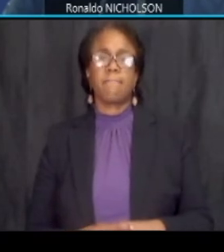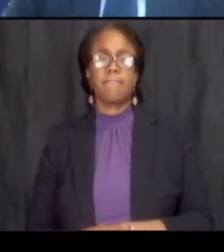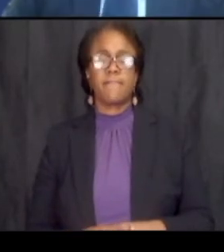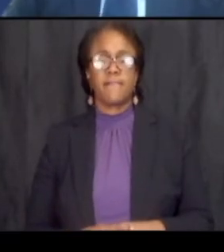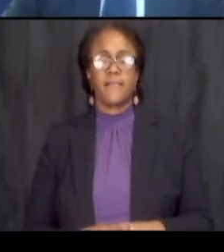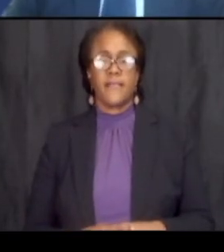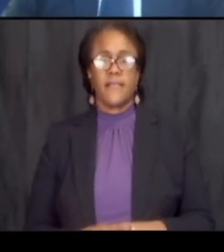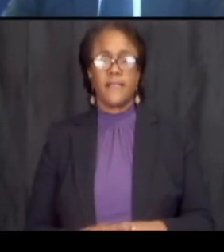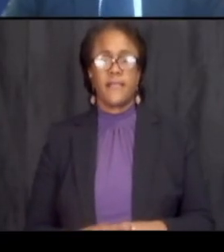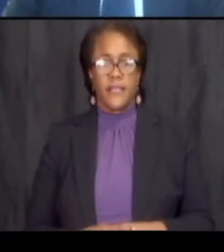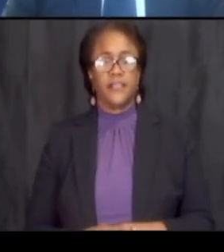next slide please